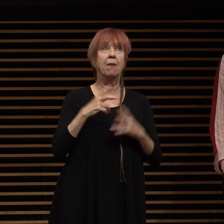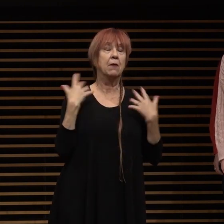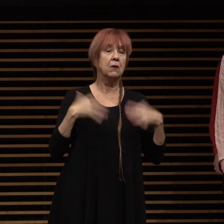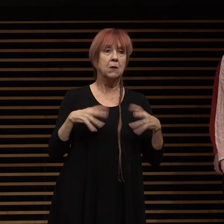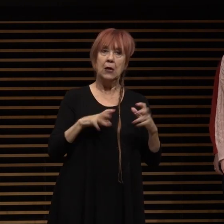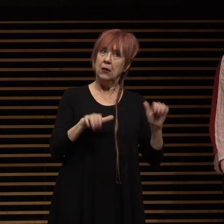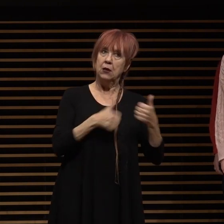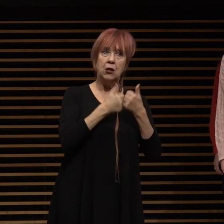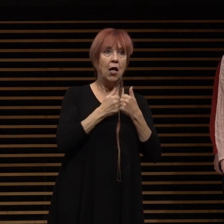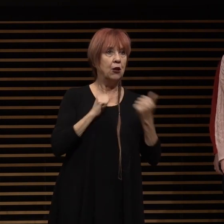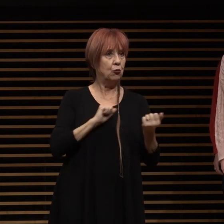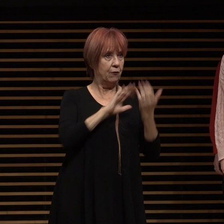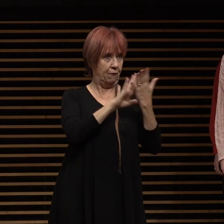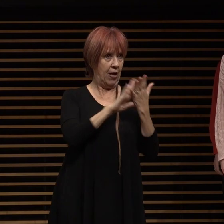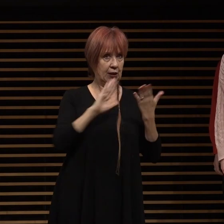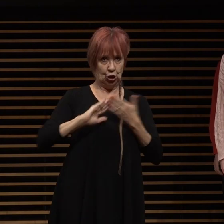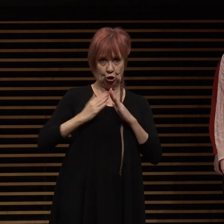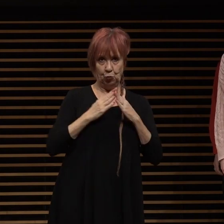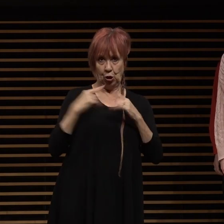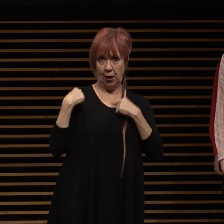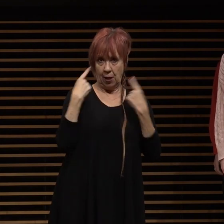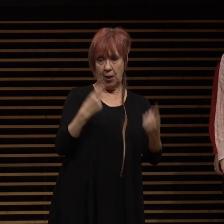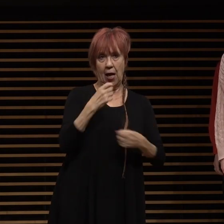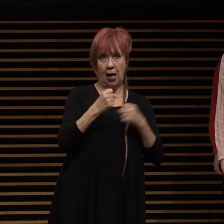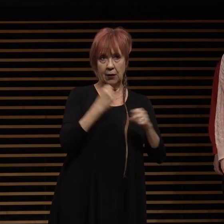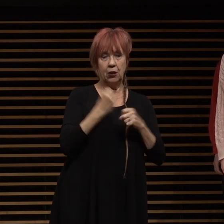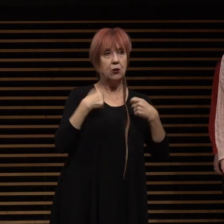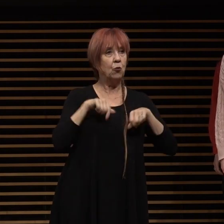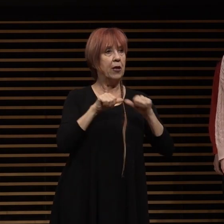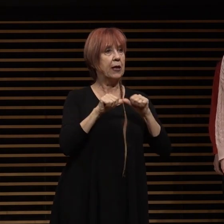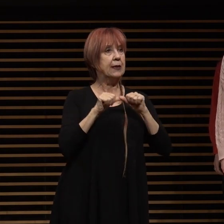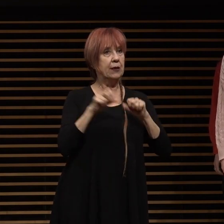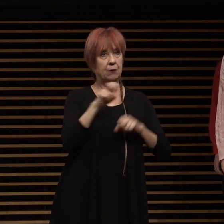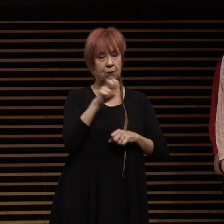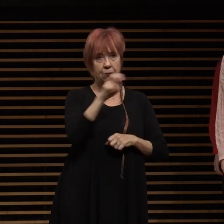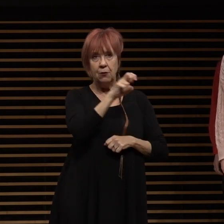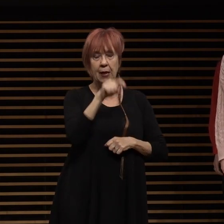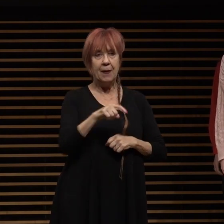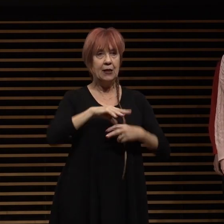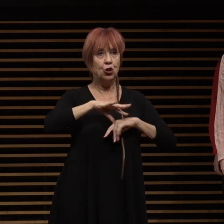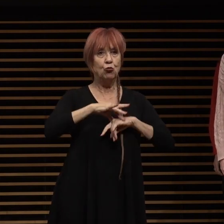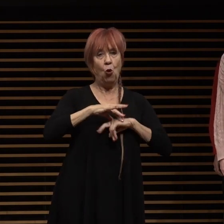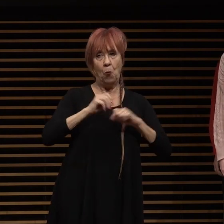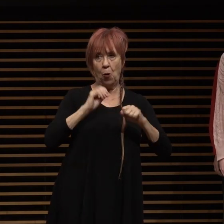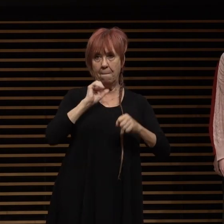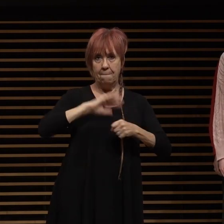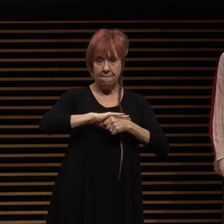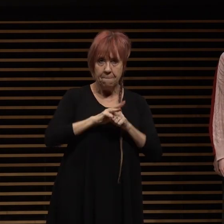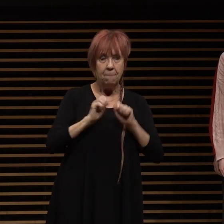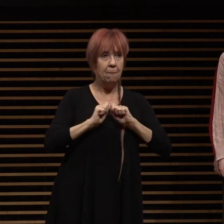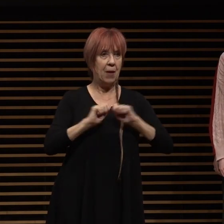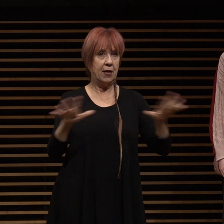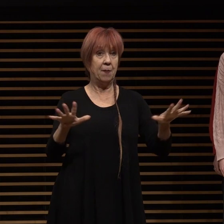faced as a community in the last year as we continue to navigate this global pandemic